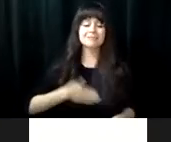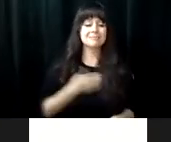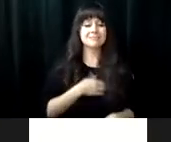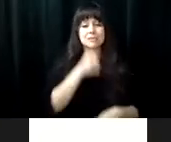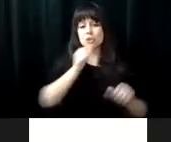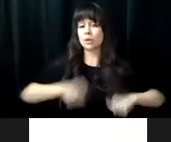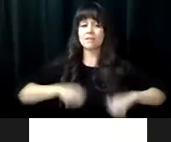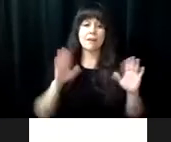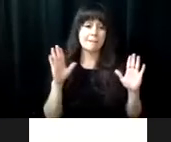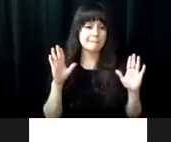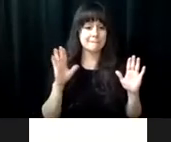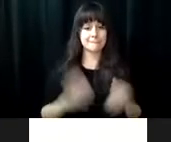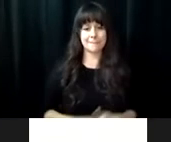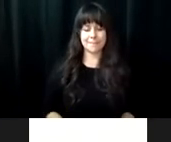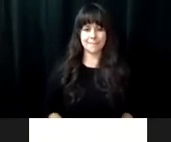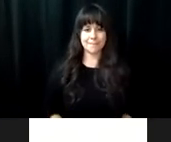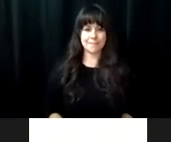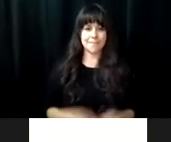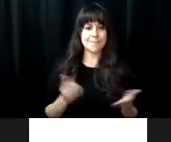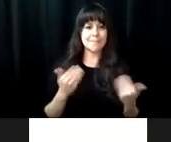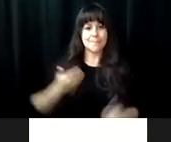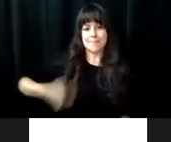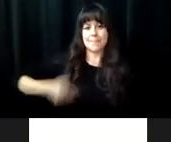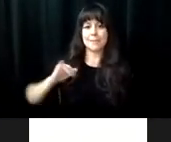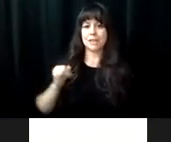center or during the center, but don't give up